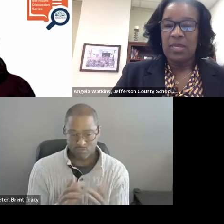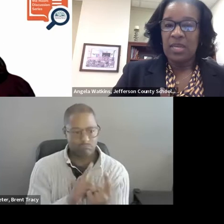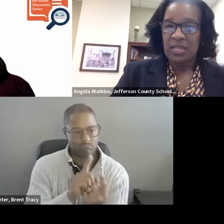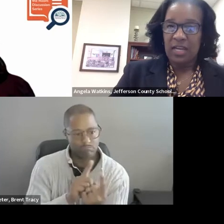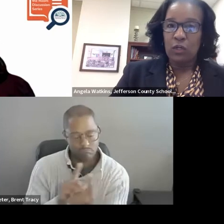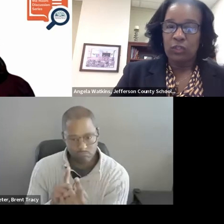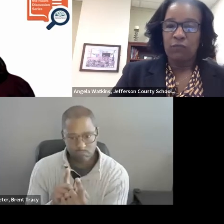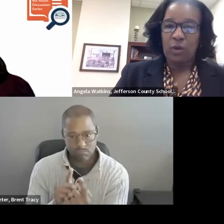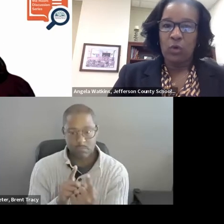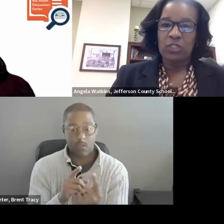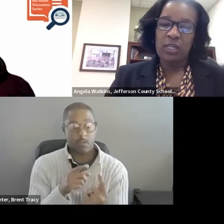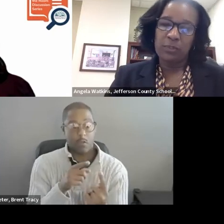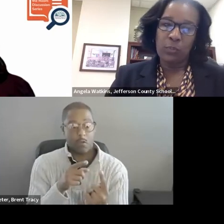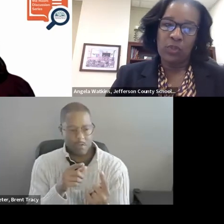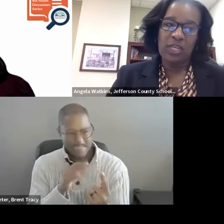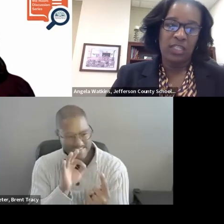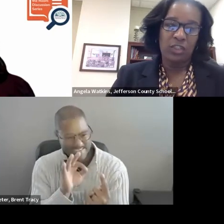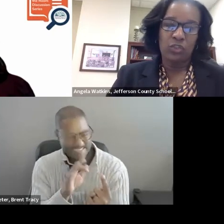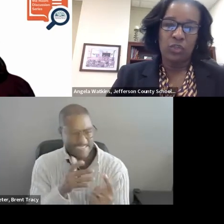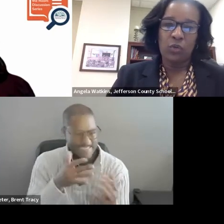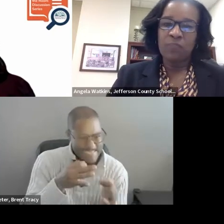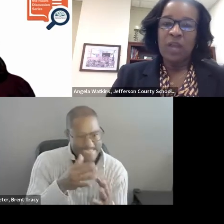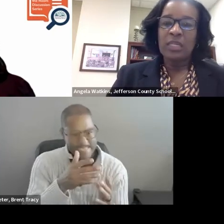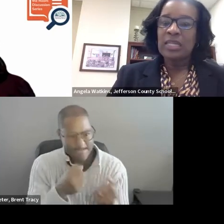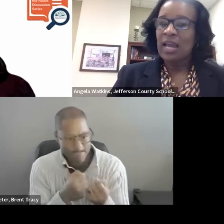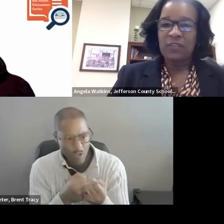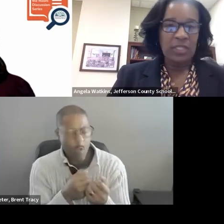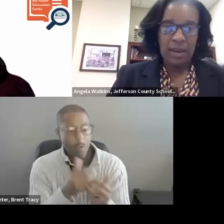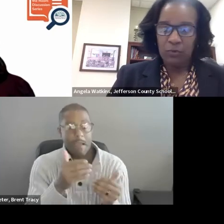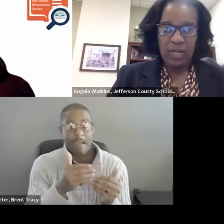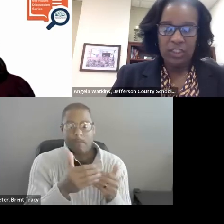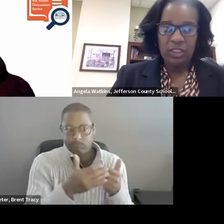to be in that coach framework to help support that teacher. A lot of collaboration.